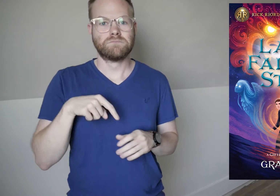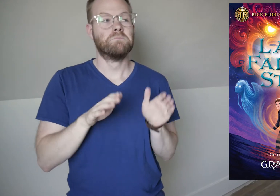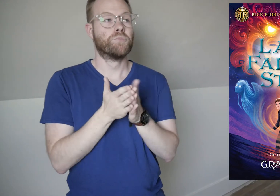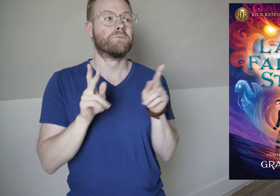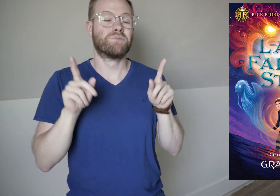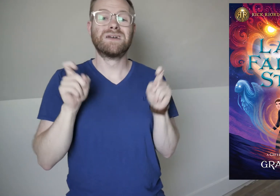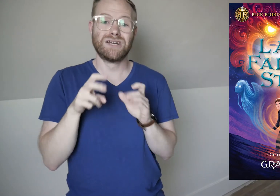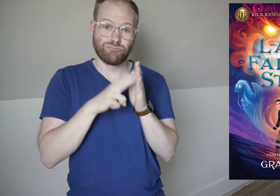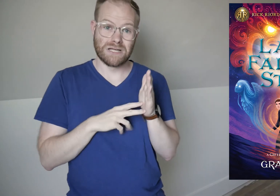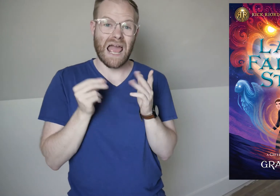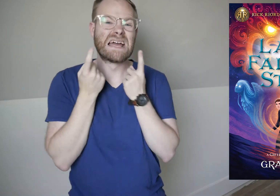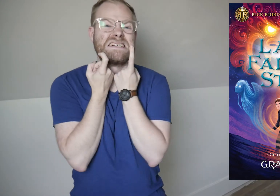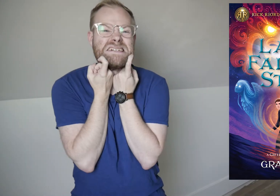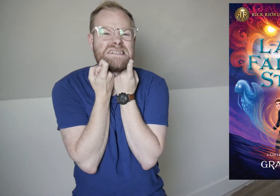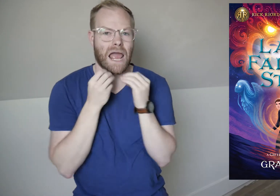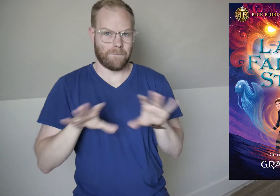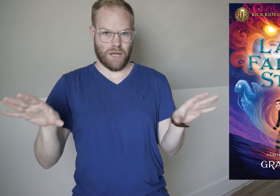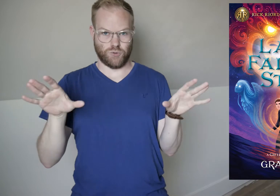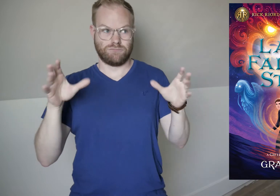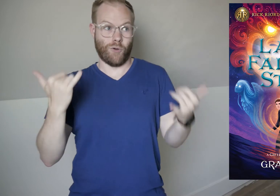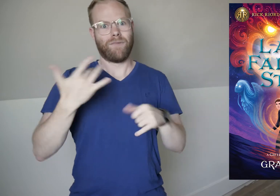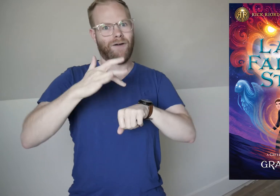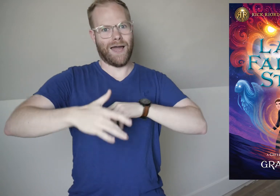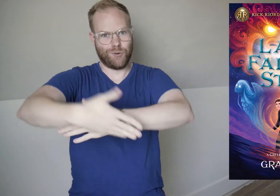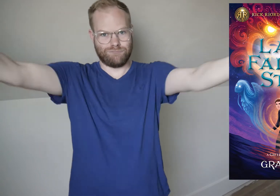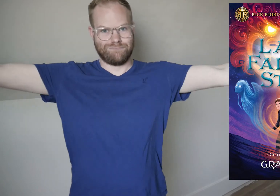This is a book people need to read, and it JUST came out so it’s available everywhere now.